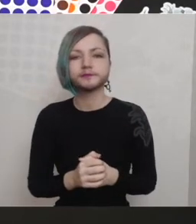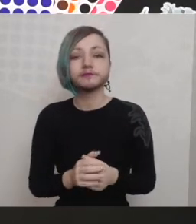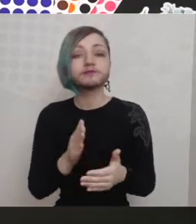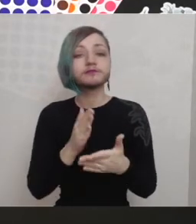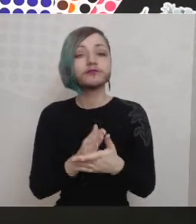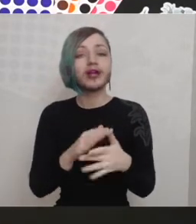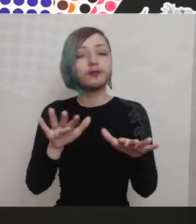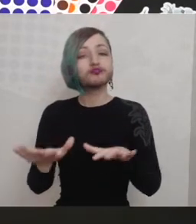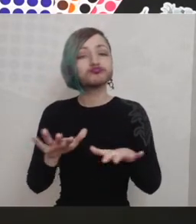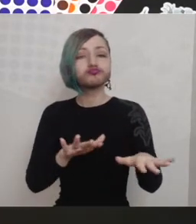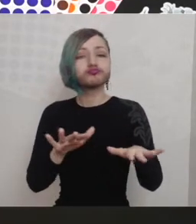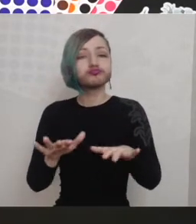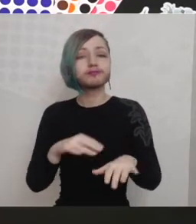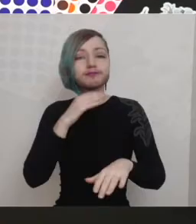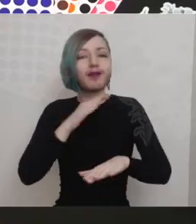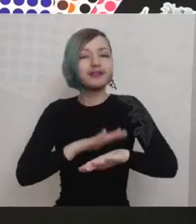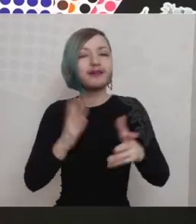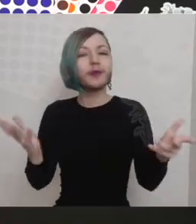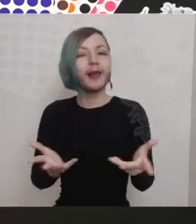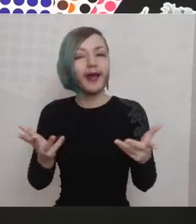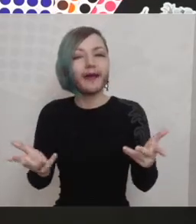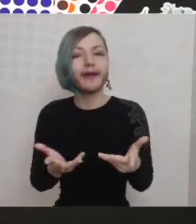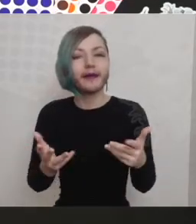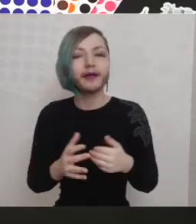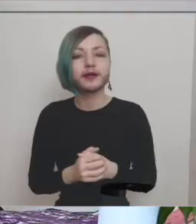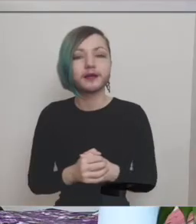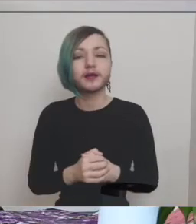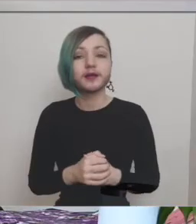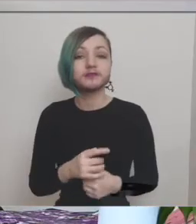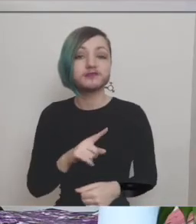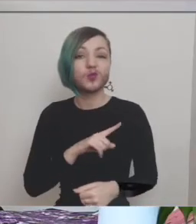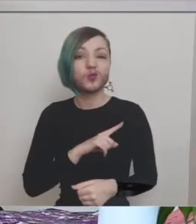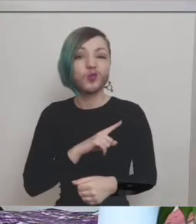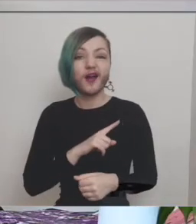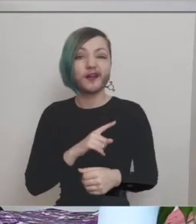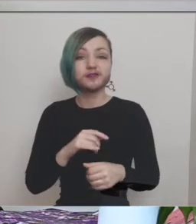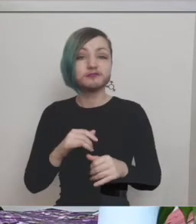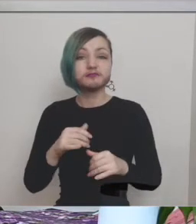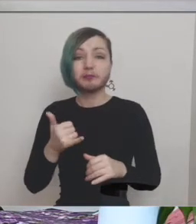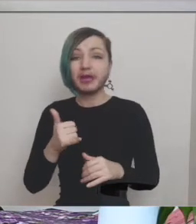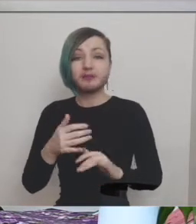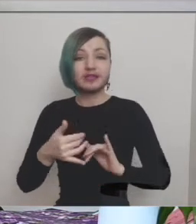play because you might actually feel like just layering different strips